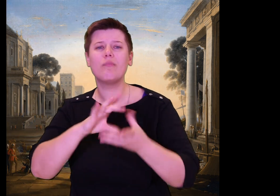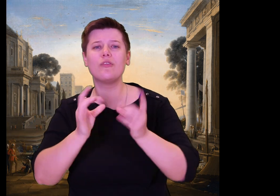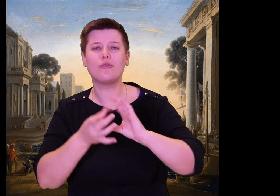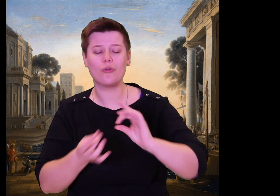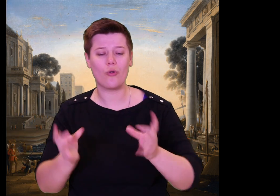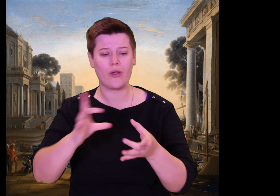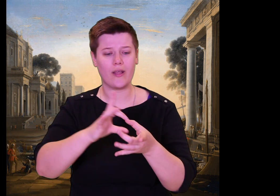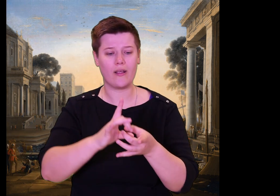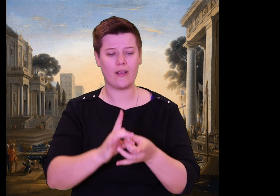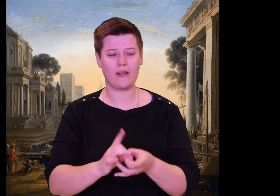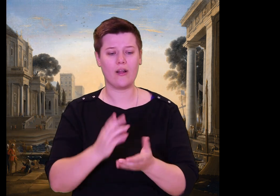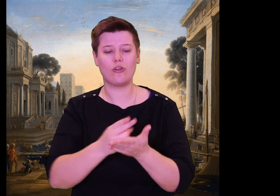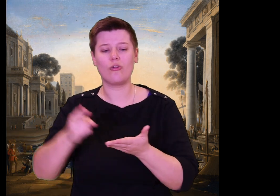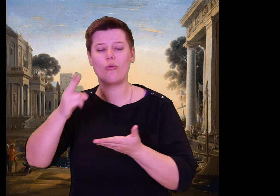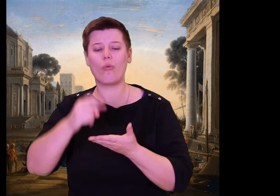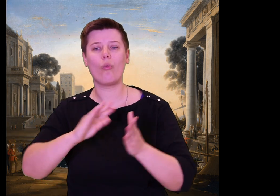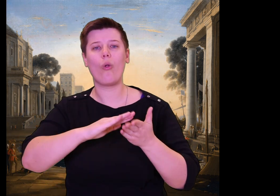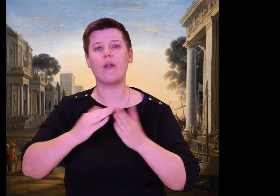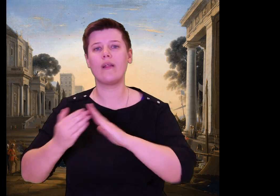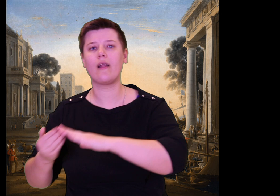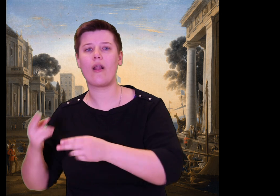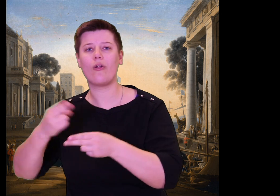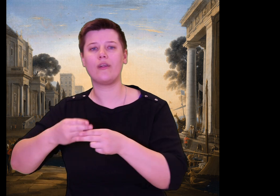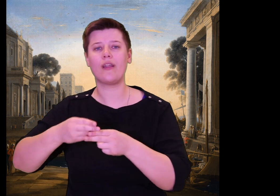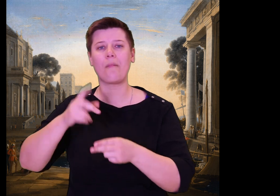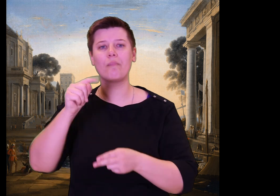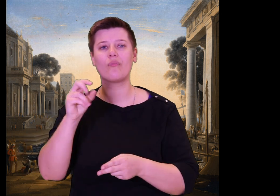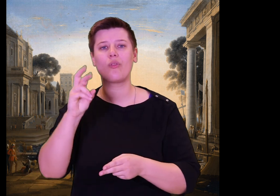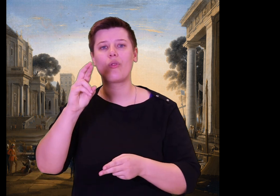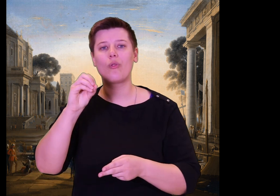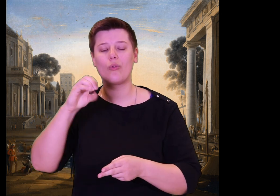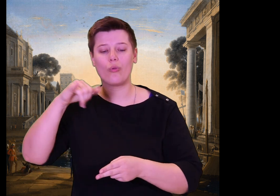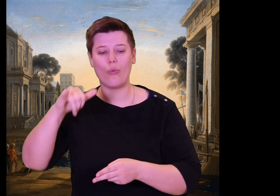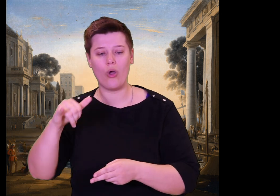had sacked the holy city of Troy,